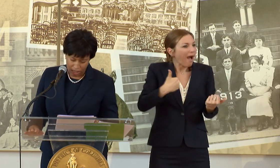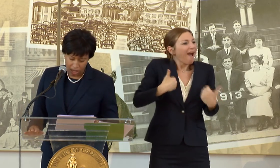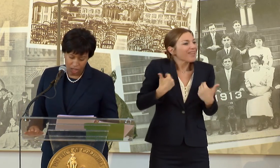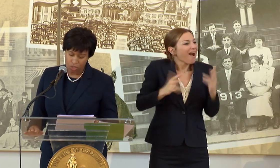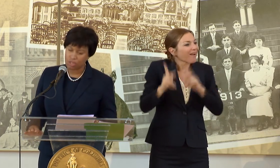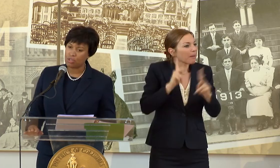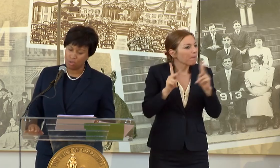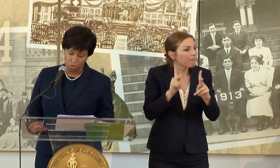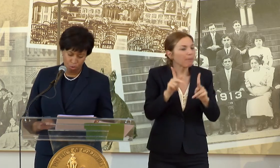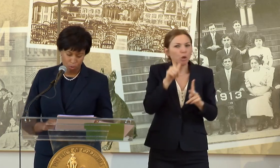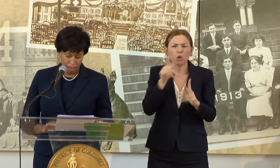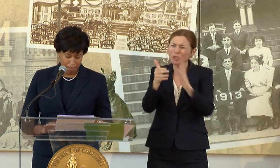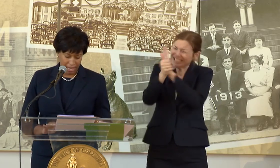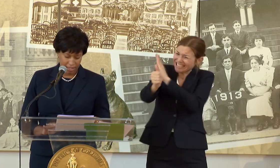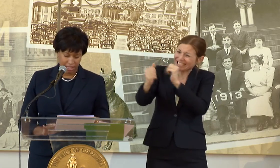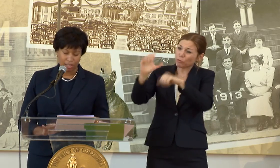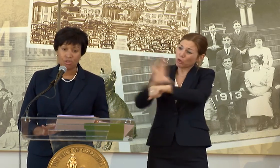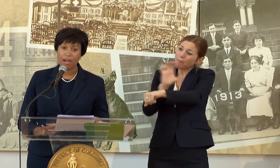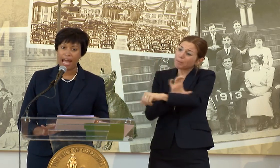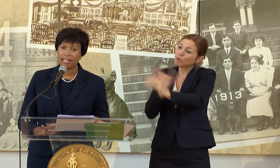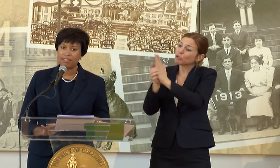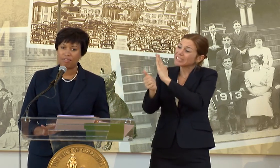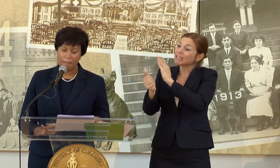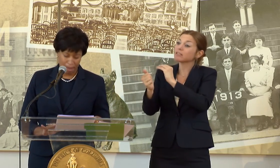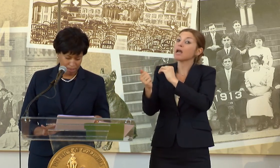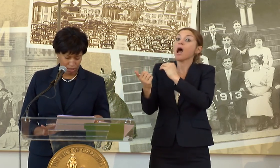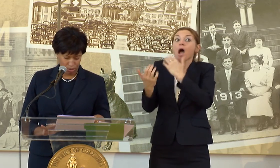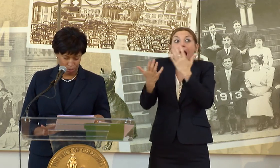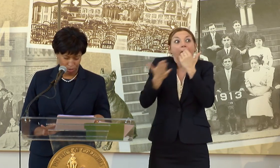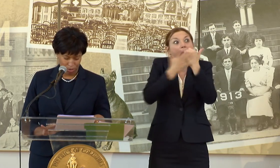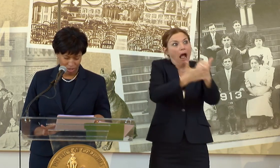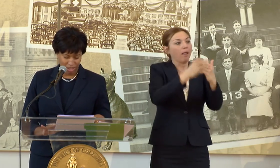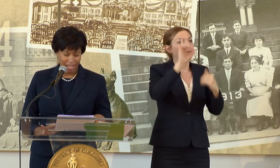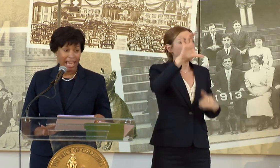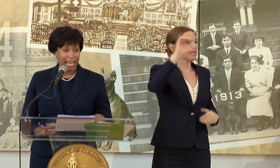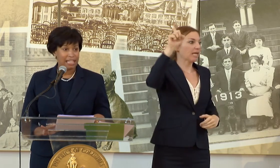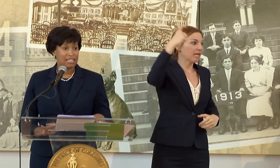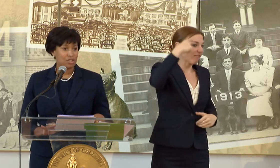WE LAUNCHED NEW WEB-BASED INTERACTIVE MAPPING TOOLS, AND